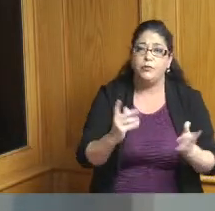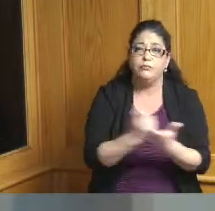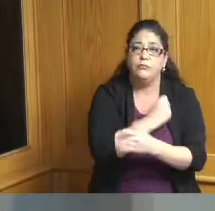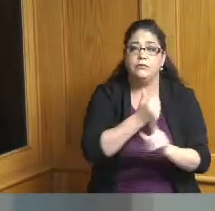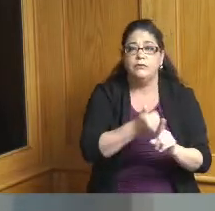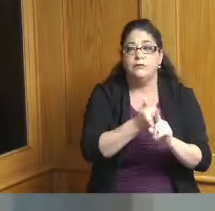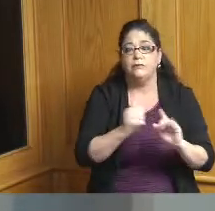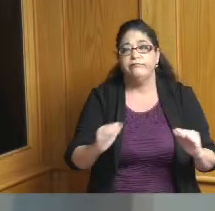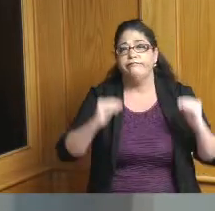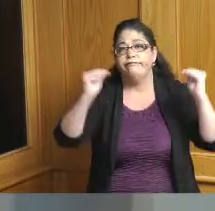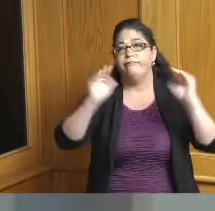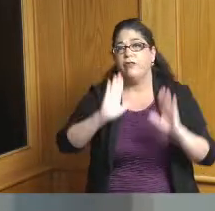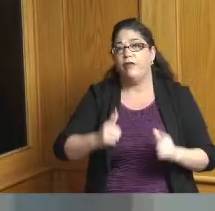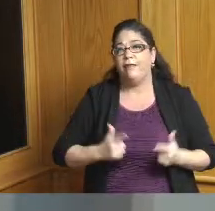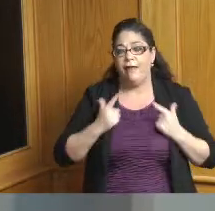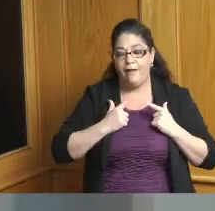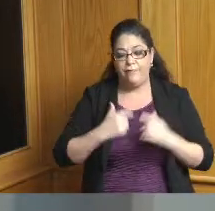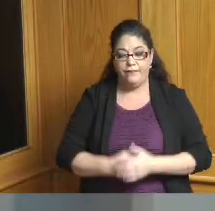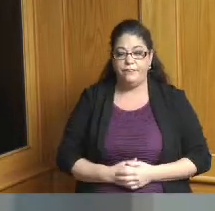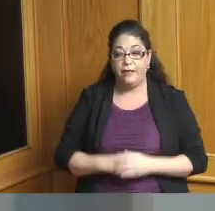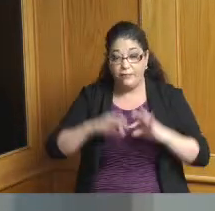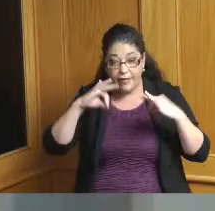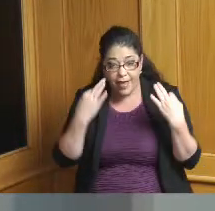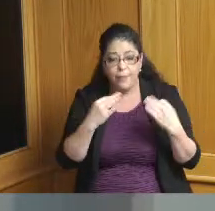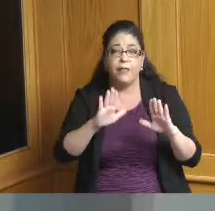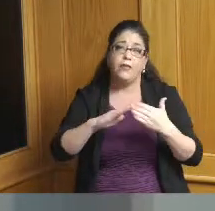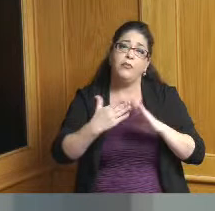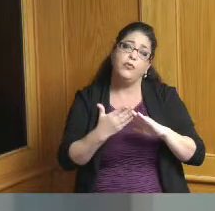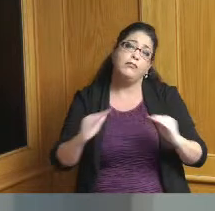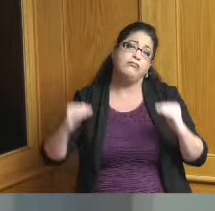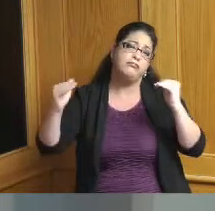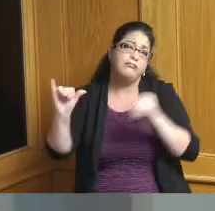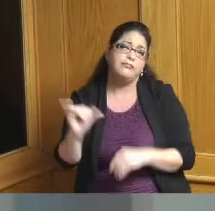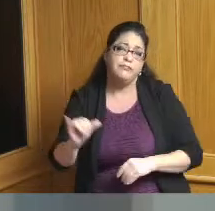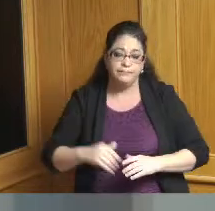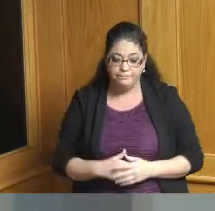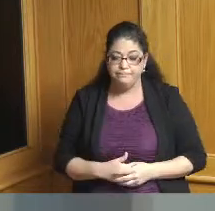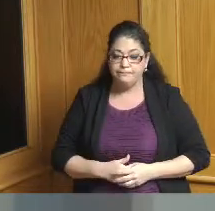quality of life for themselves their families and their communities and whereas the Board of